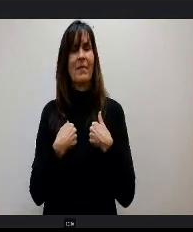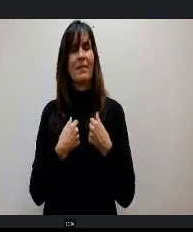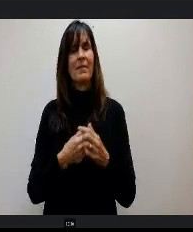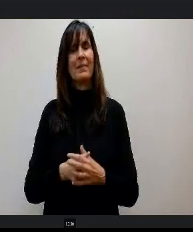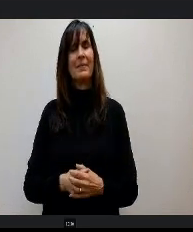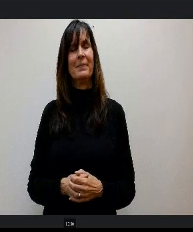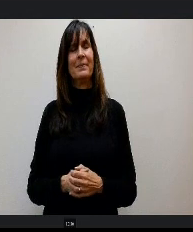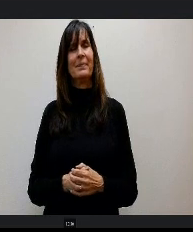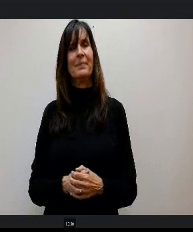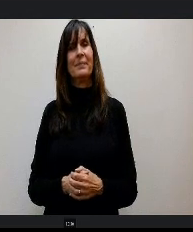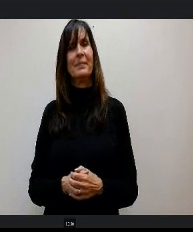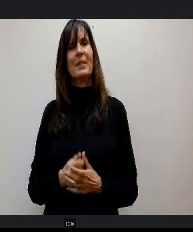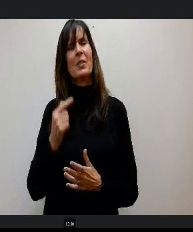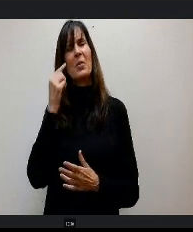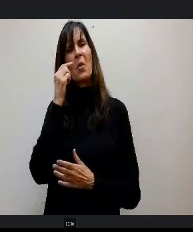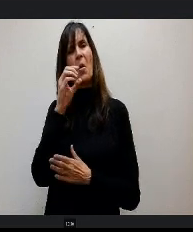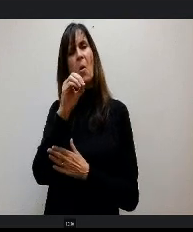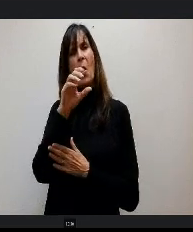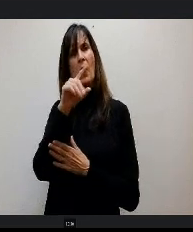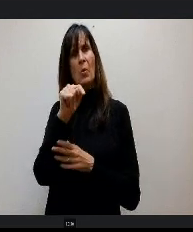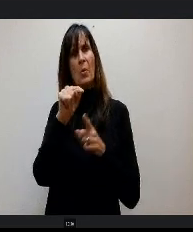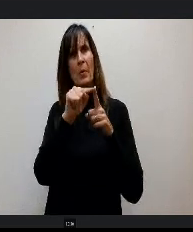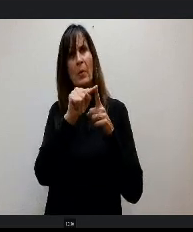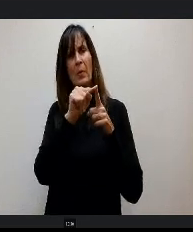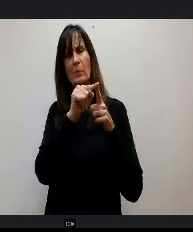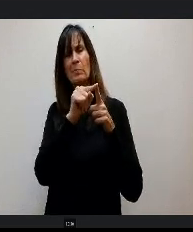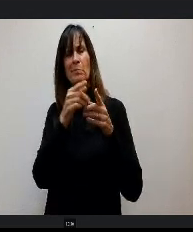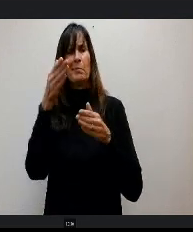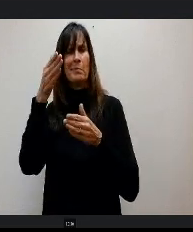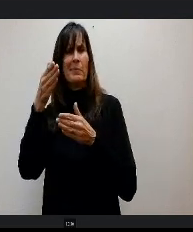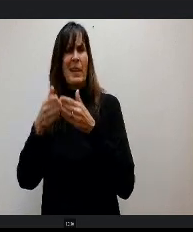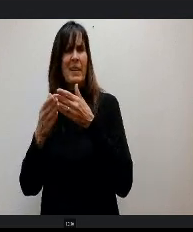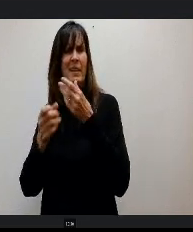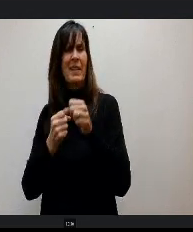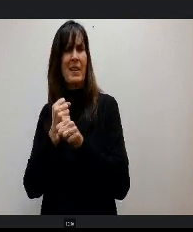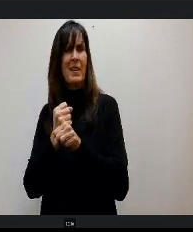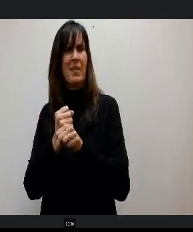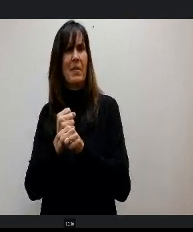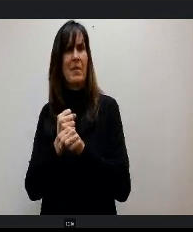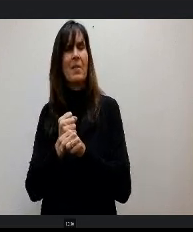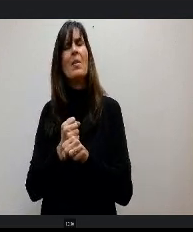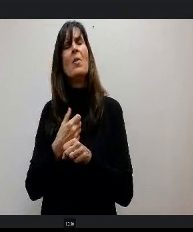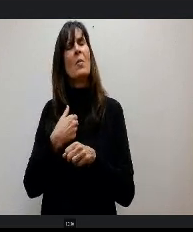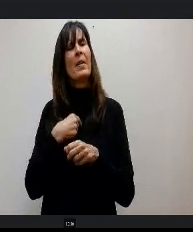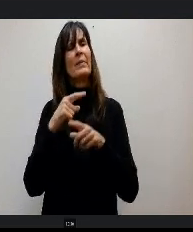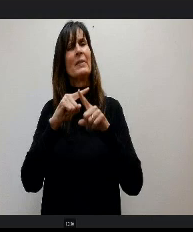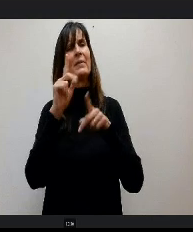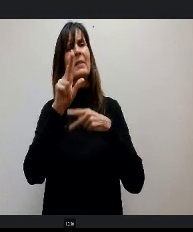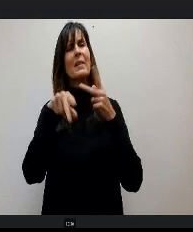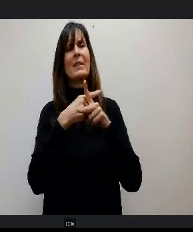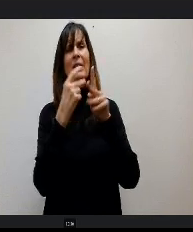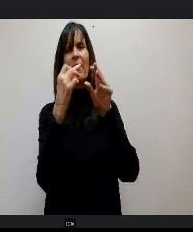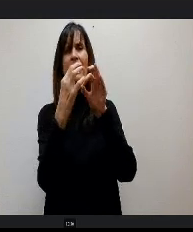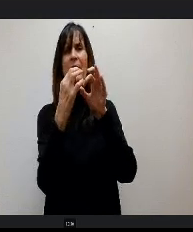e, especially October through the rest of the year, there was some type of feedback that we wanted to get from these different groups So you can see.